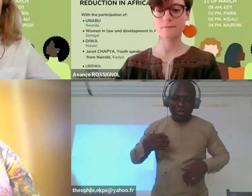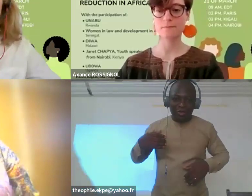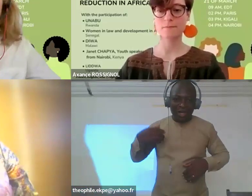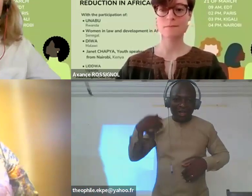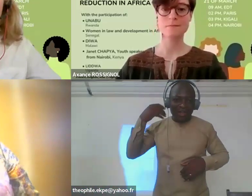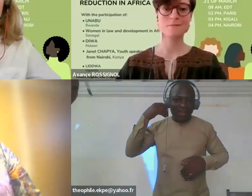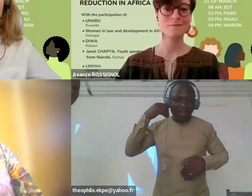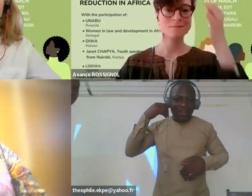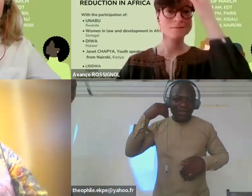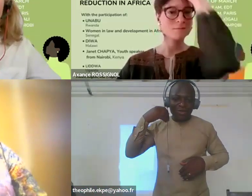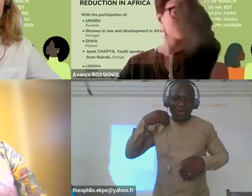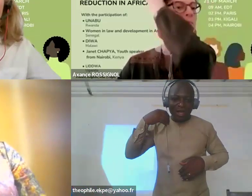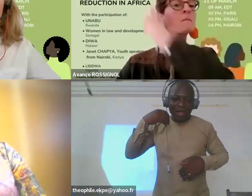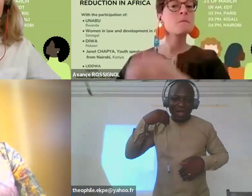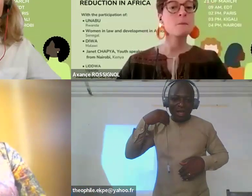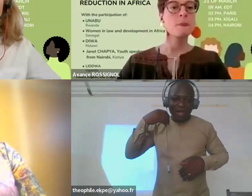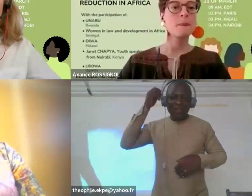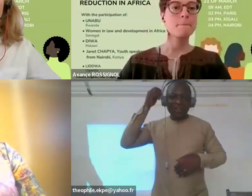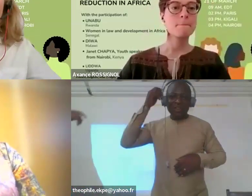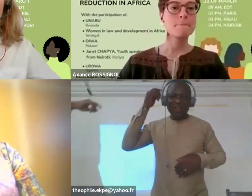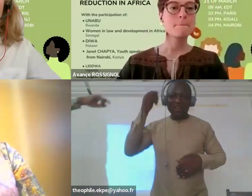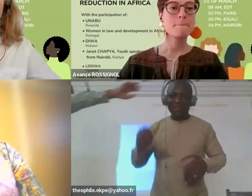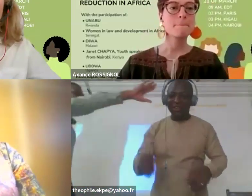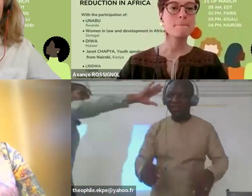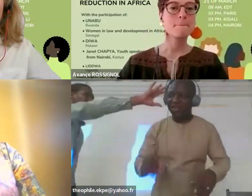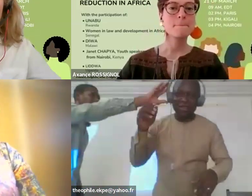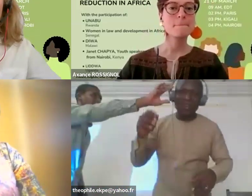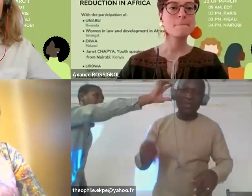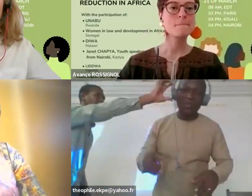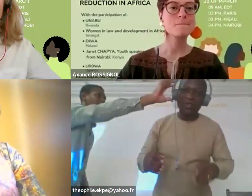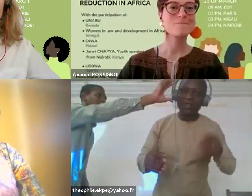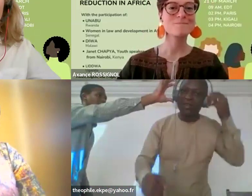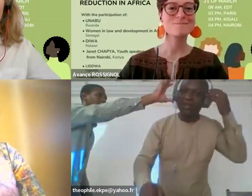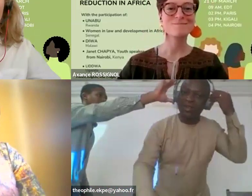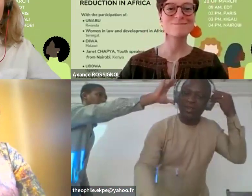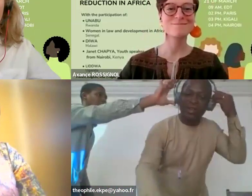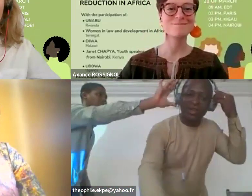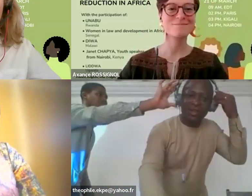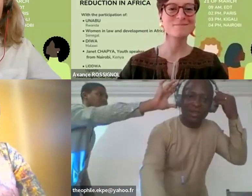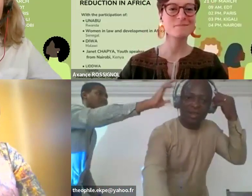so we will turn his microphone off as we mostly want to see him.